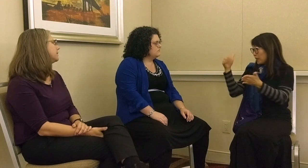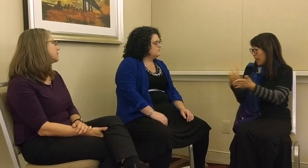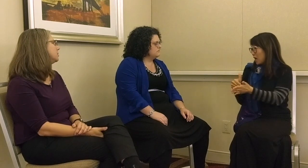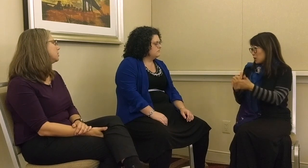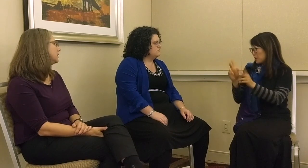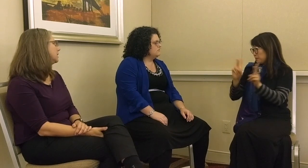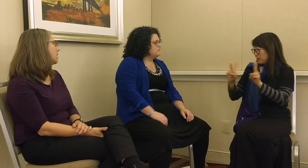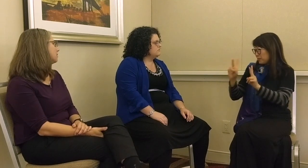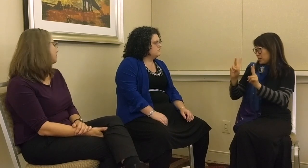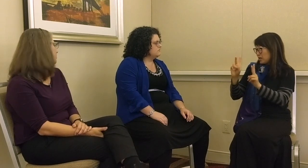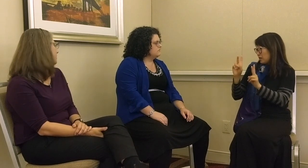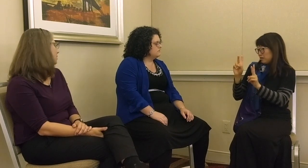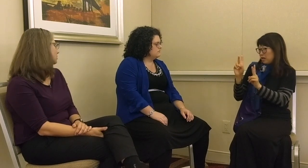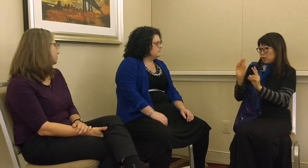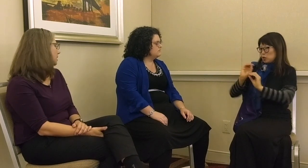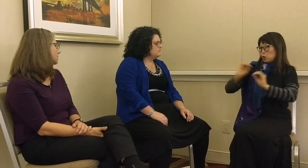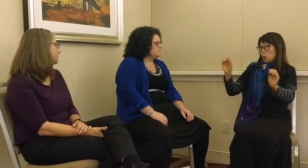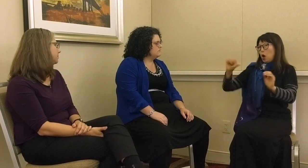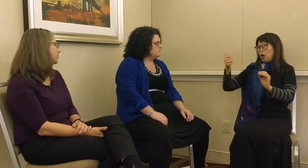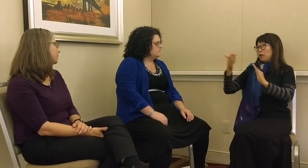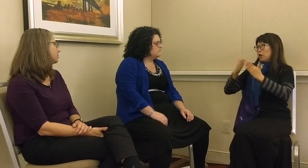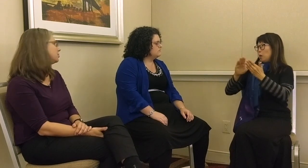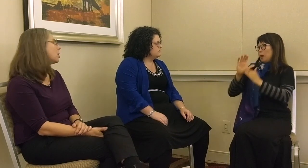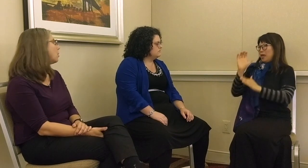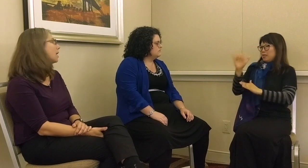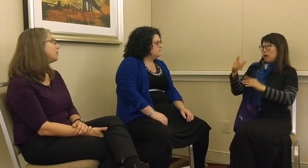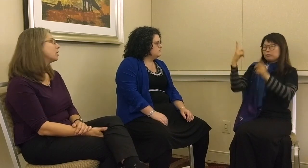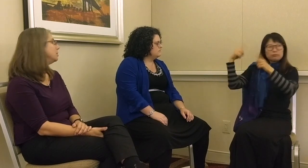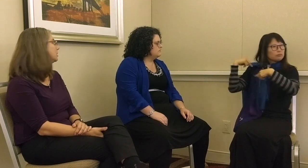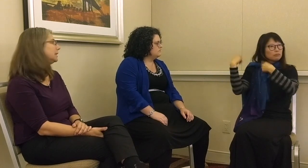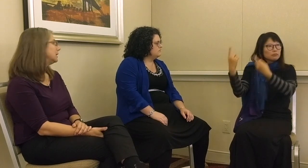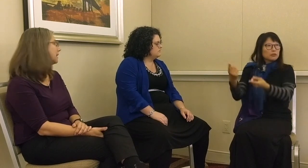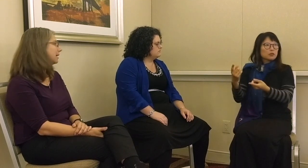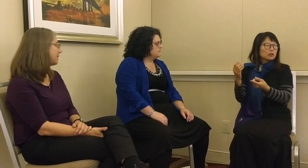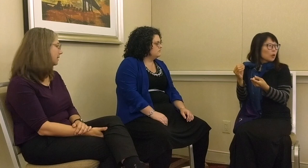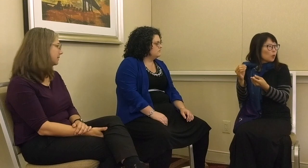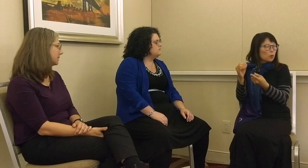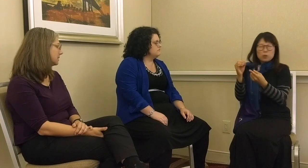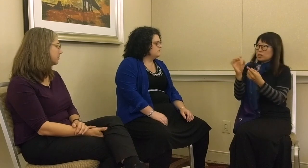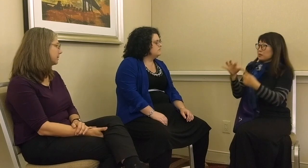People in the community of 3000+ people, there’s no other community like that that has ever